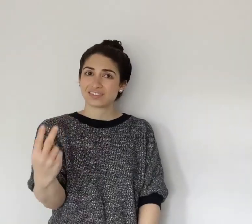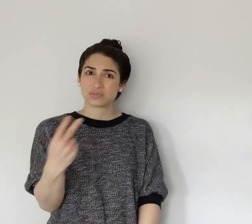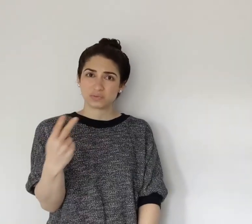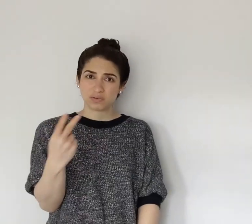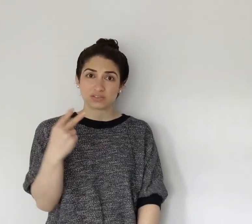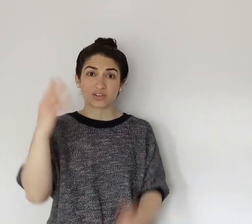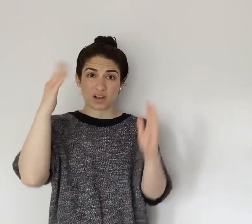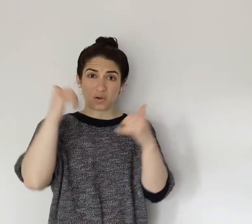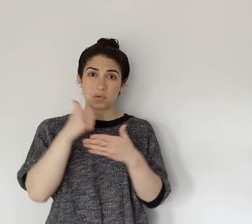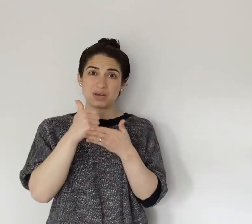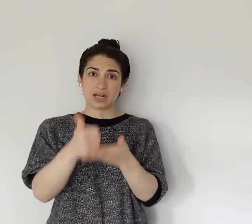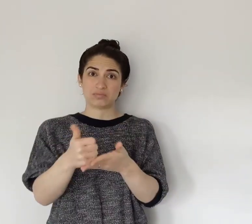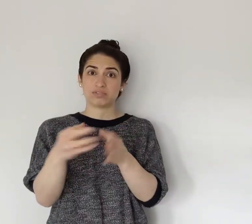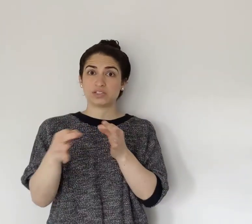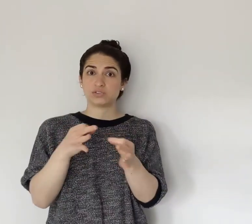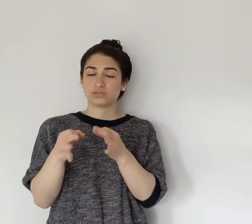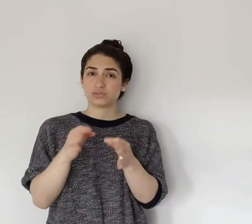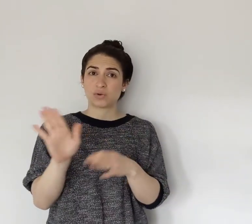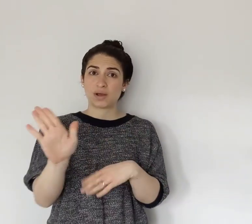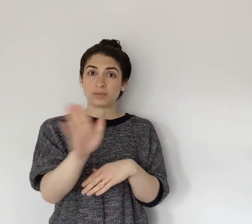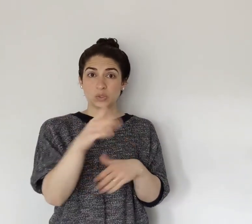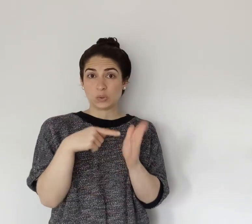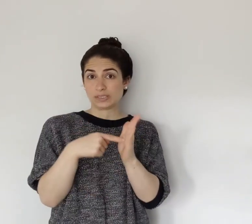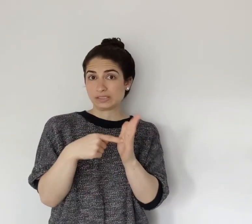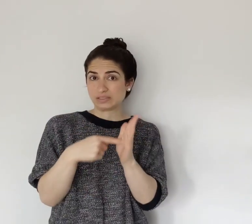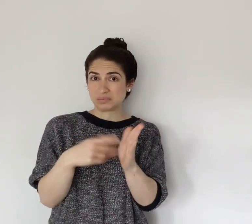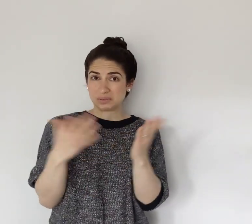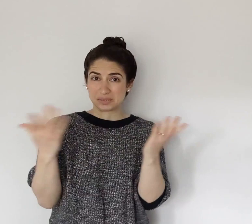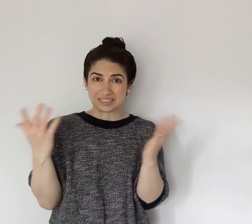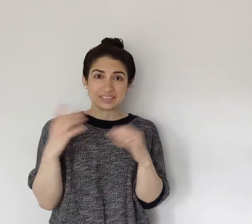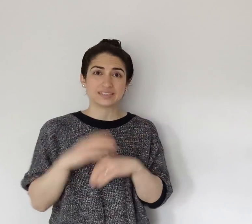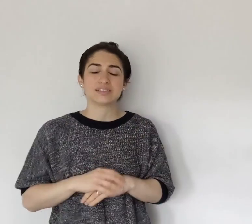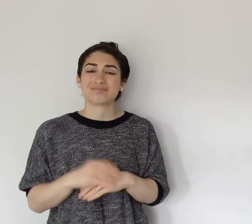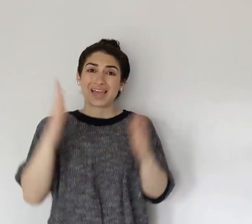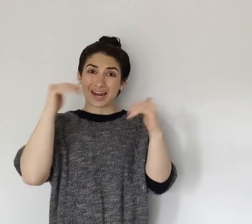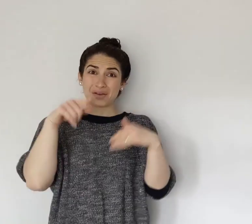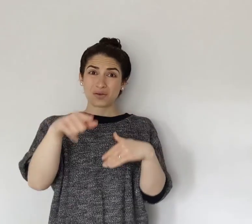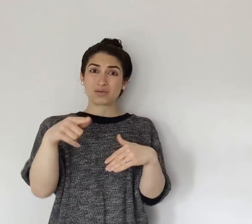THank you for watching. I hope that this helps you describe your symptoms,